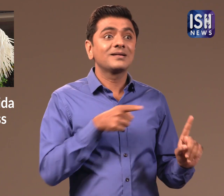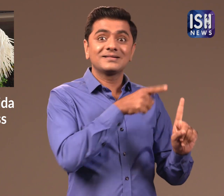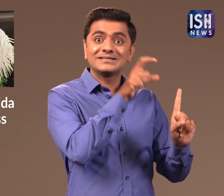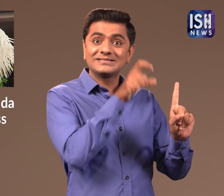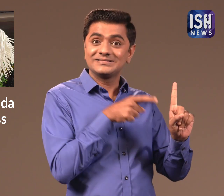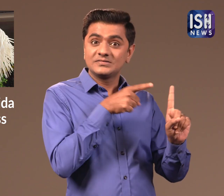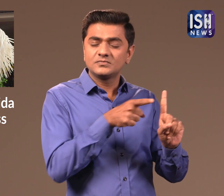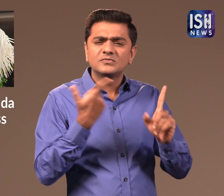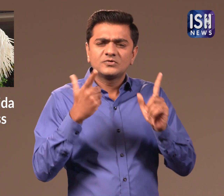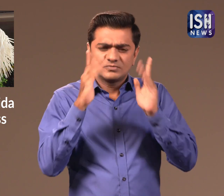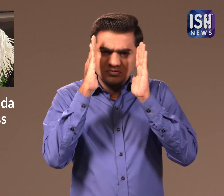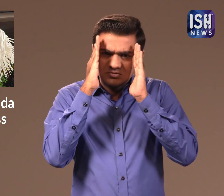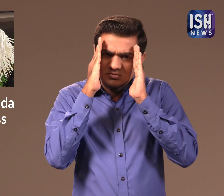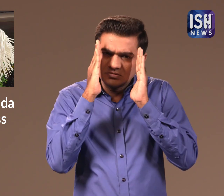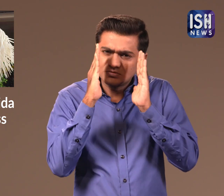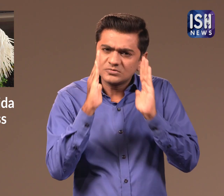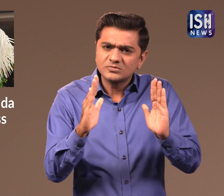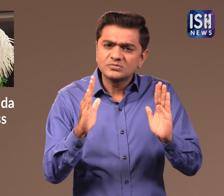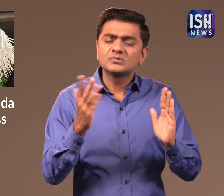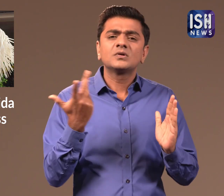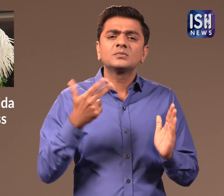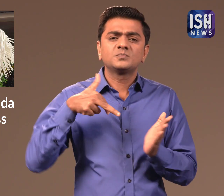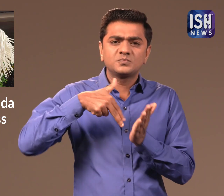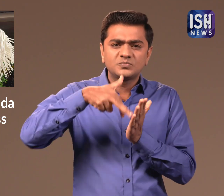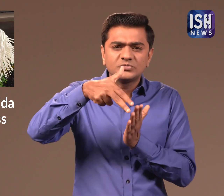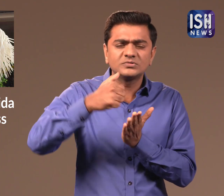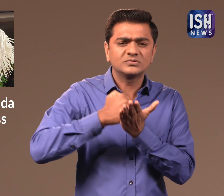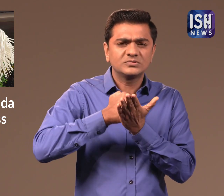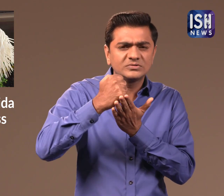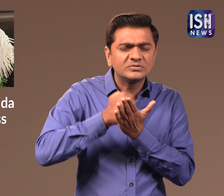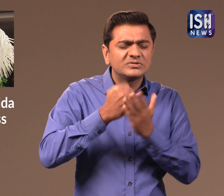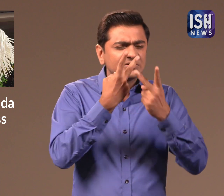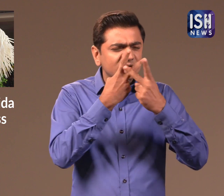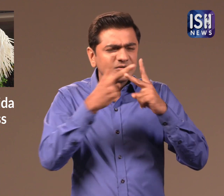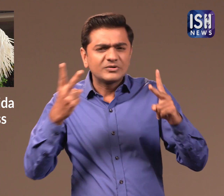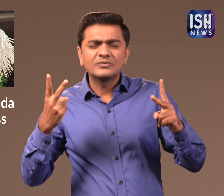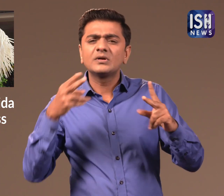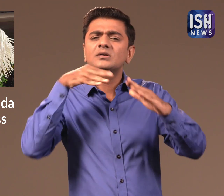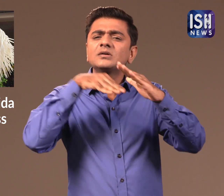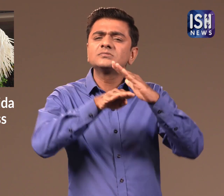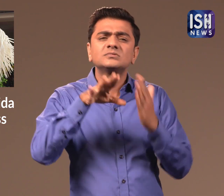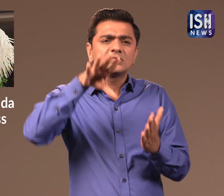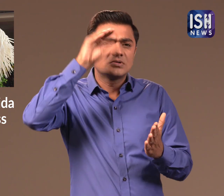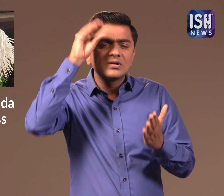Vidisha is concentrating on training and her grooming skills like